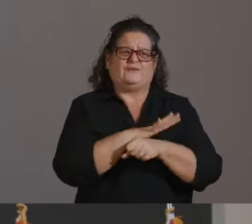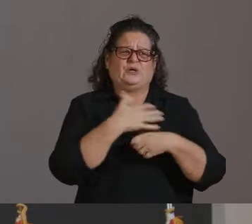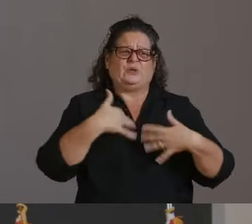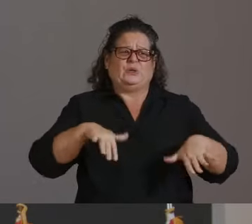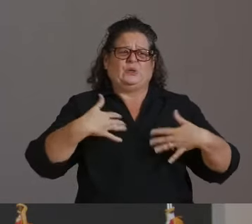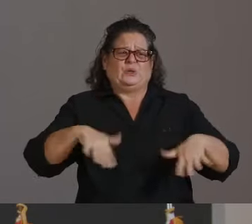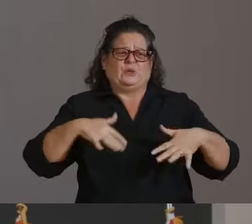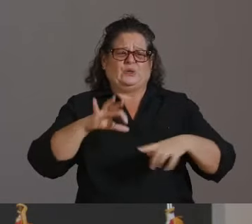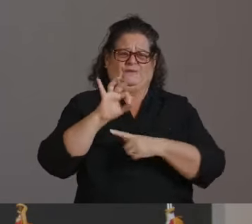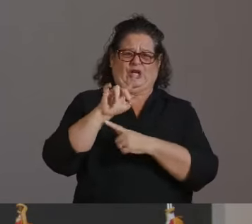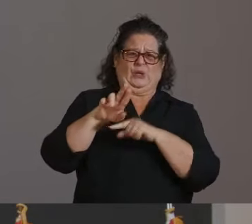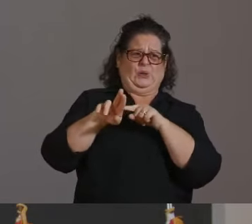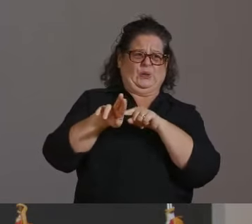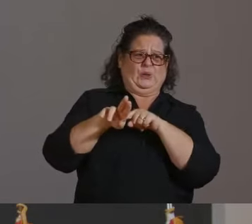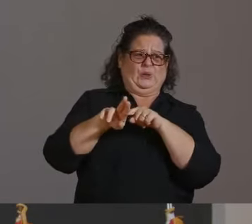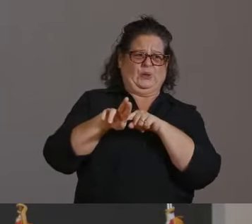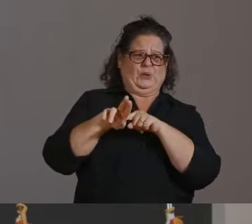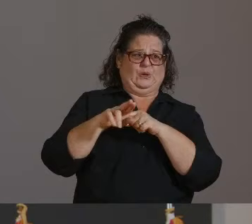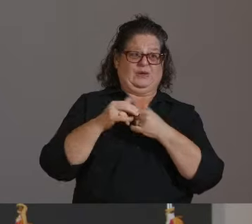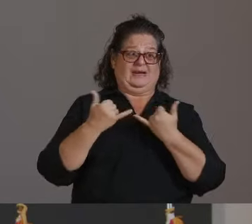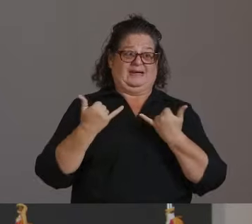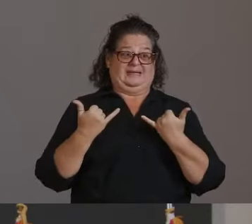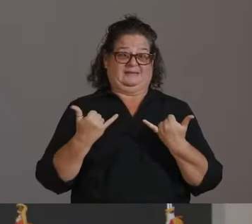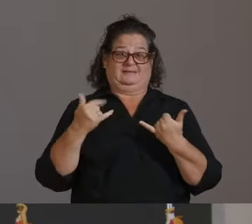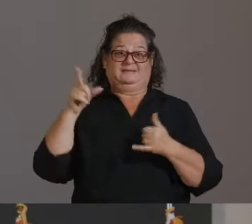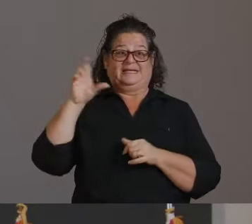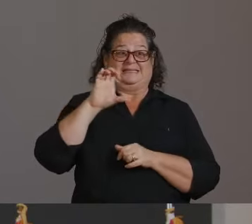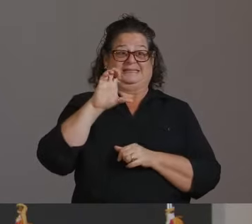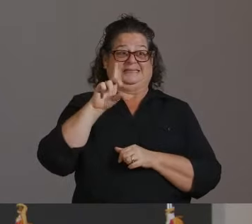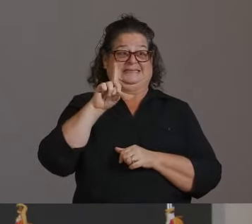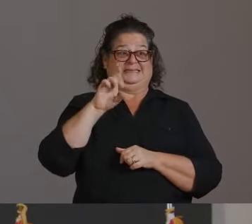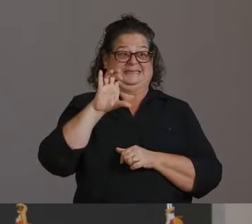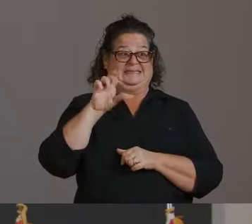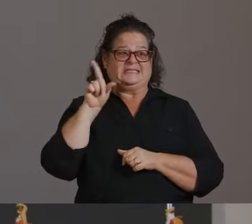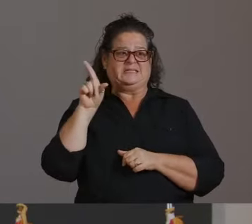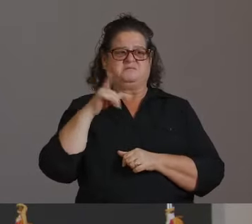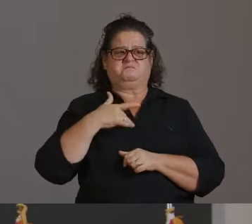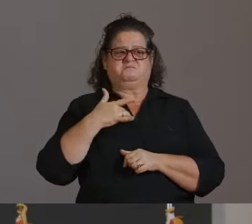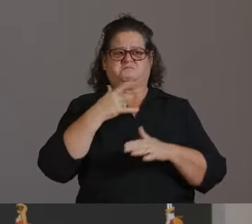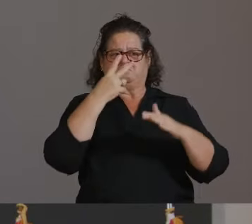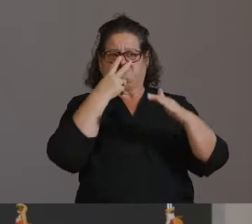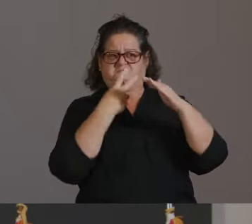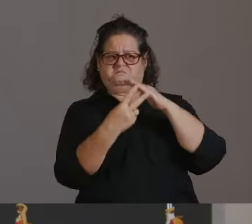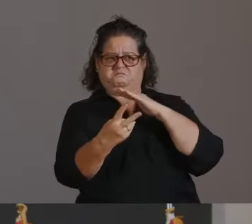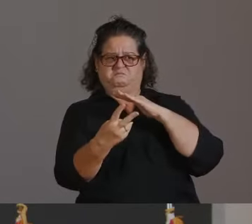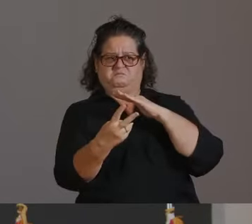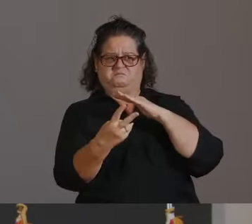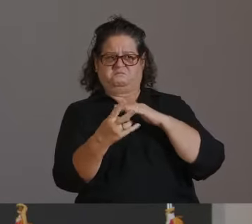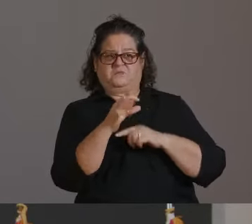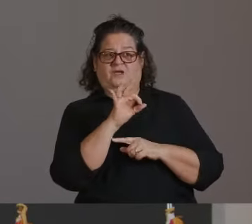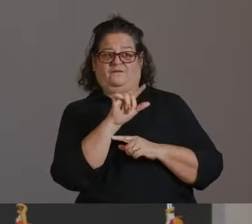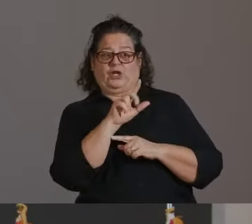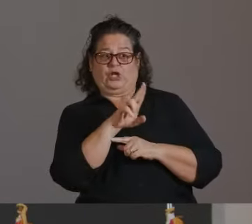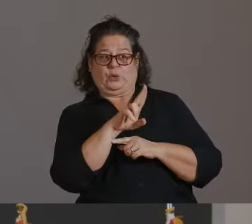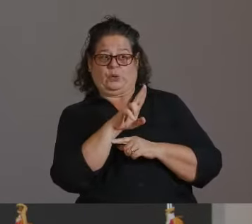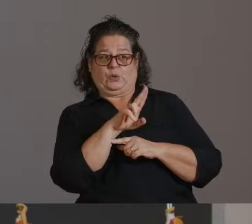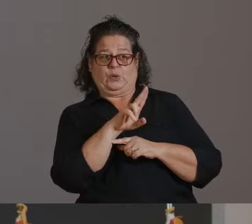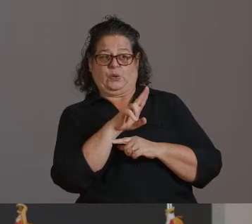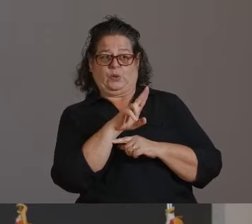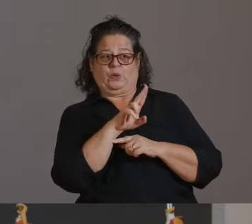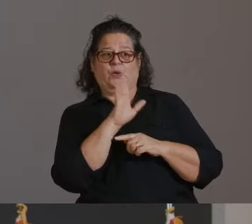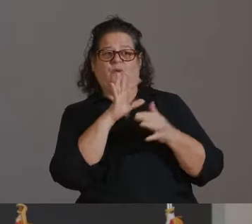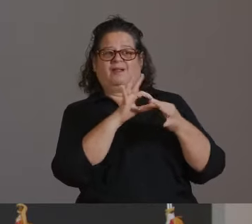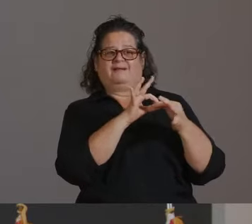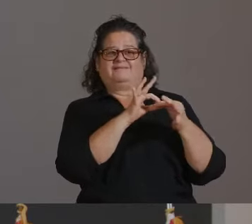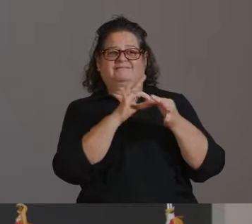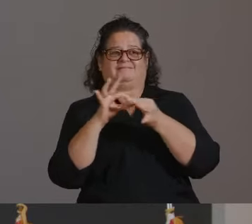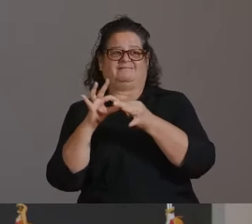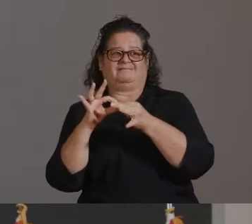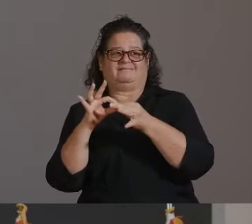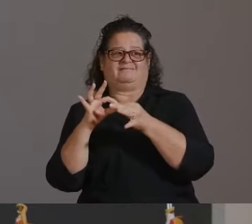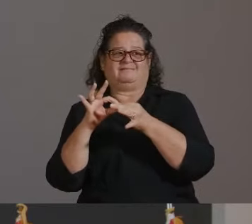THE CDC ESTIMATES THAT INFLUENZA WAS ASSOCIATED WITH OVER 490,000 HOSPITALIZATIONS NATIONWIDE